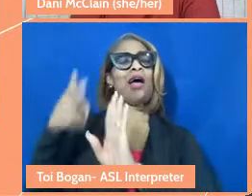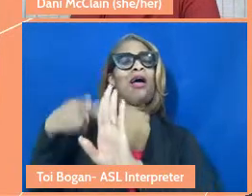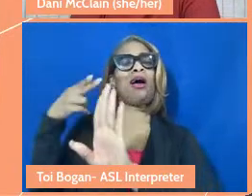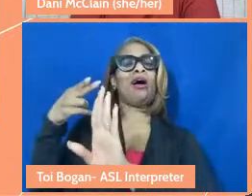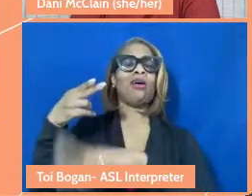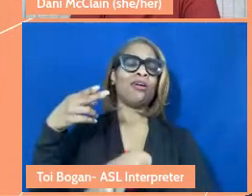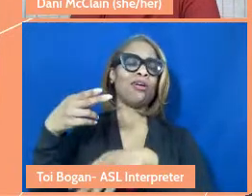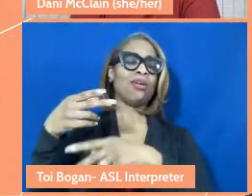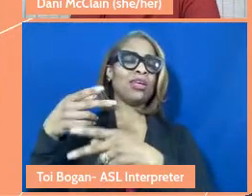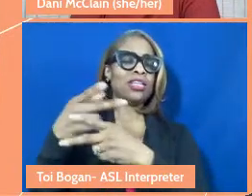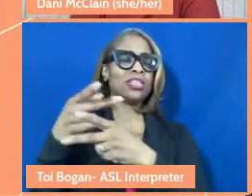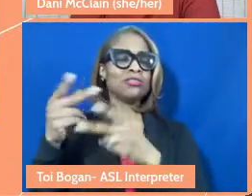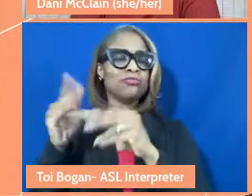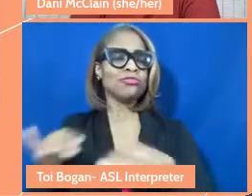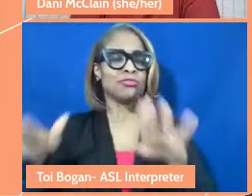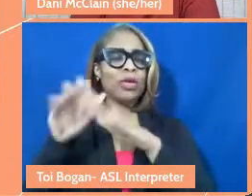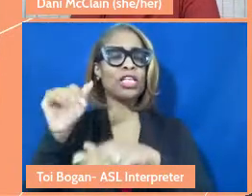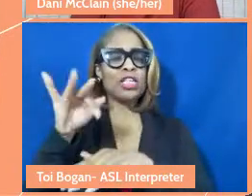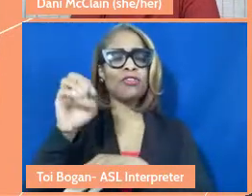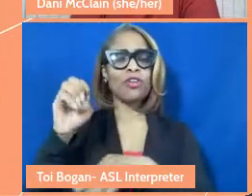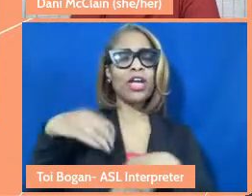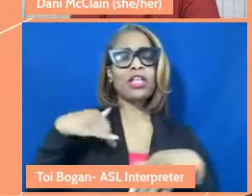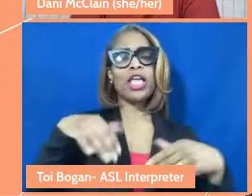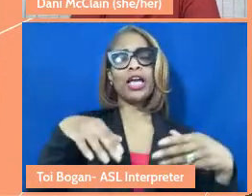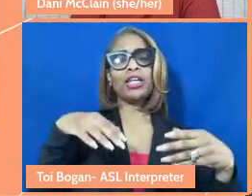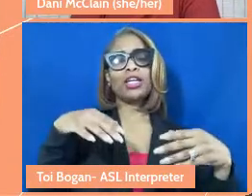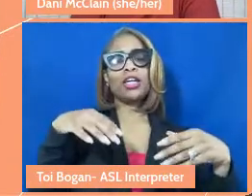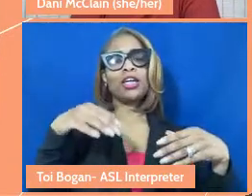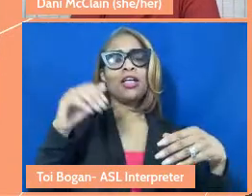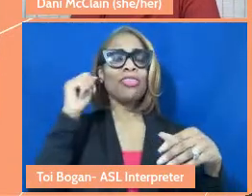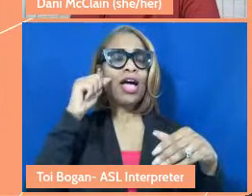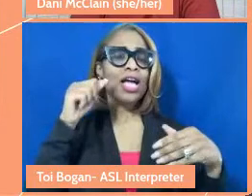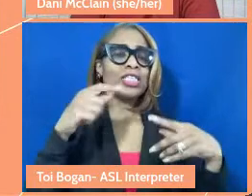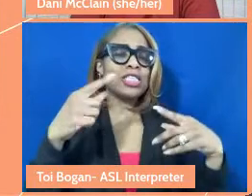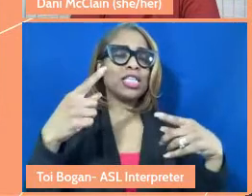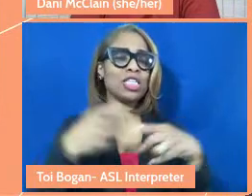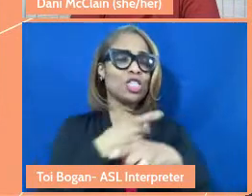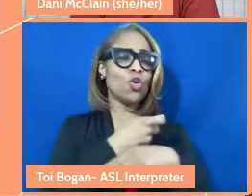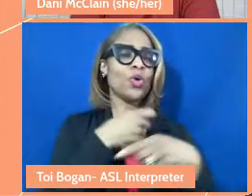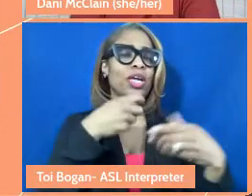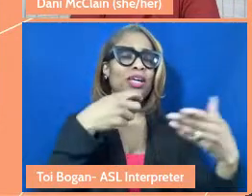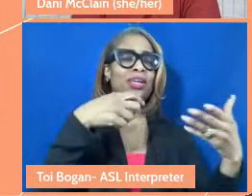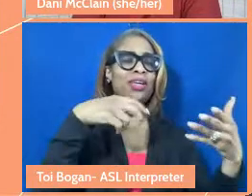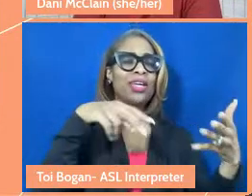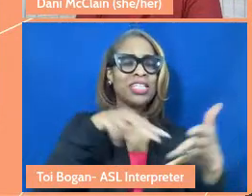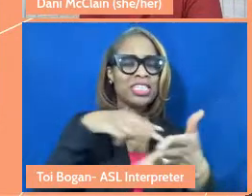The dance floor, the drag show, the Auntie Sewing Squad, the Department of Natural Resources of